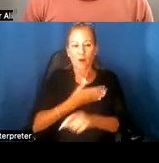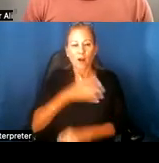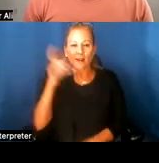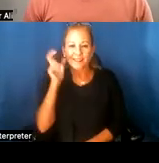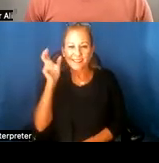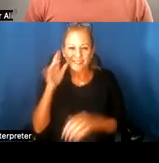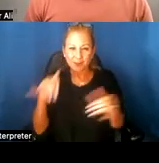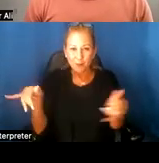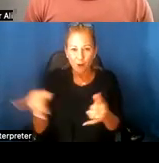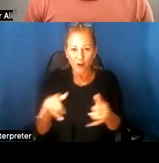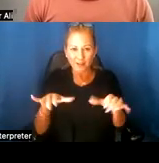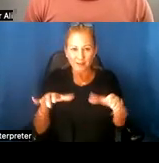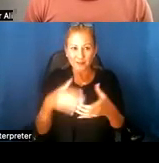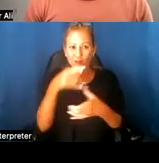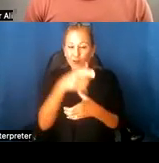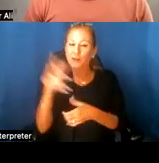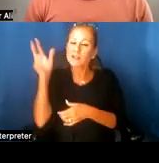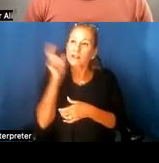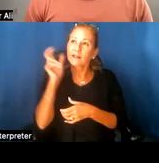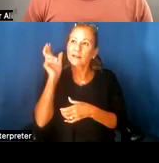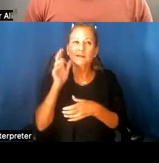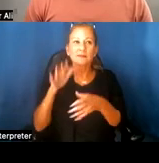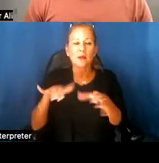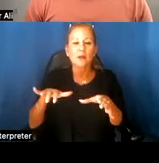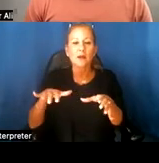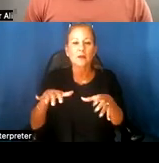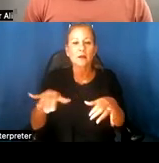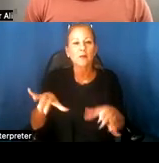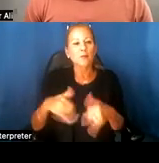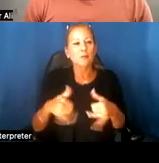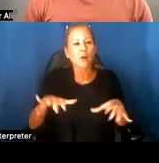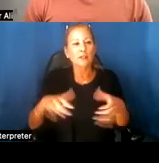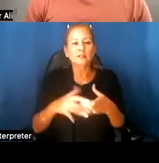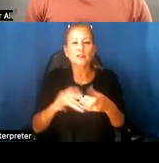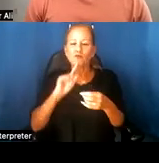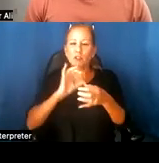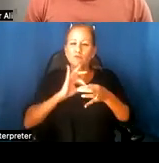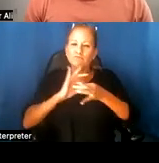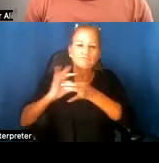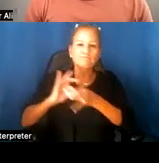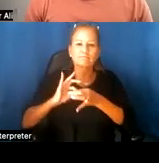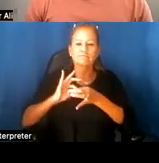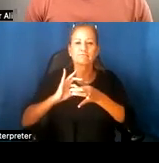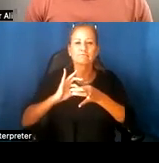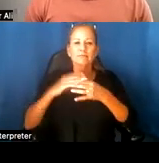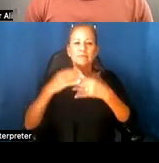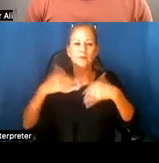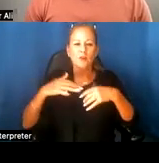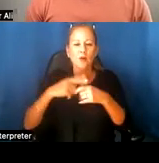and these listening parties were really bridge building and bridge crossing programs that